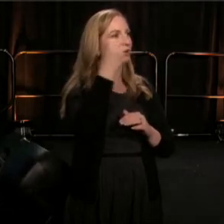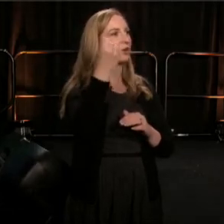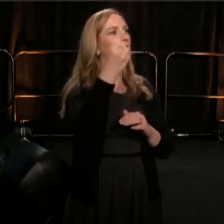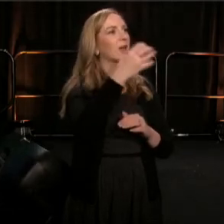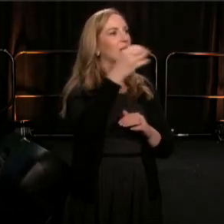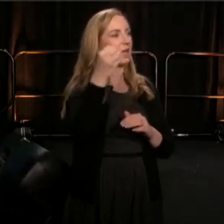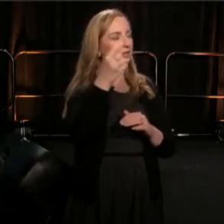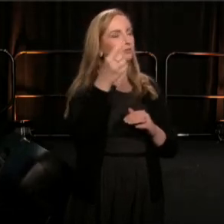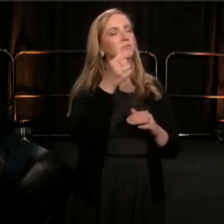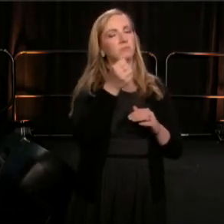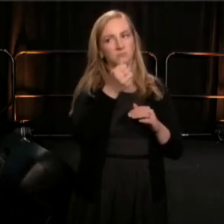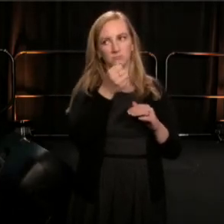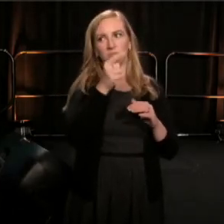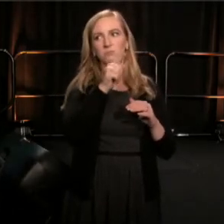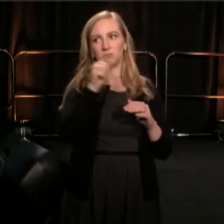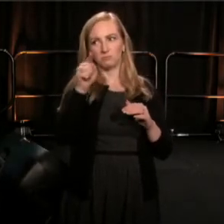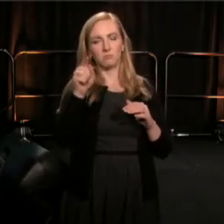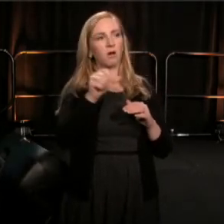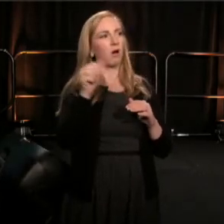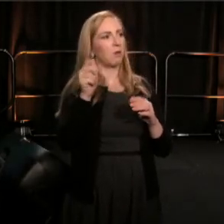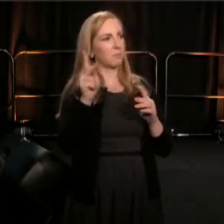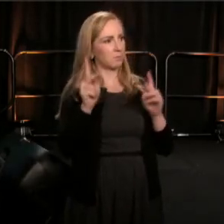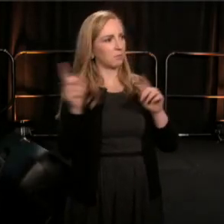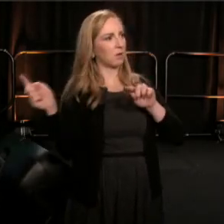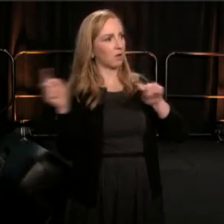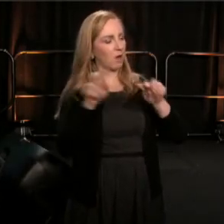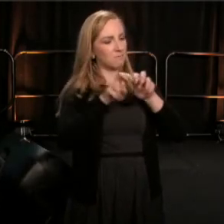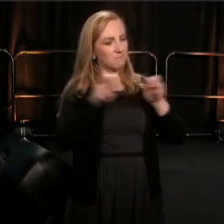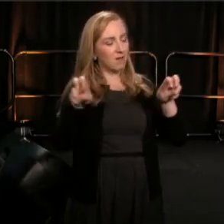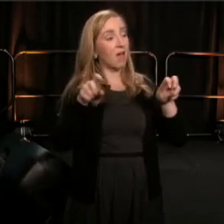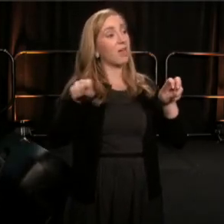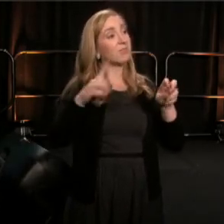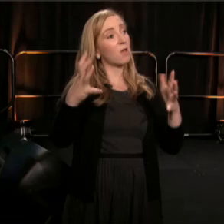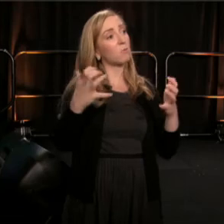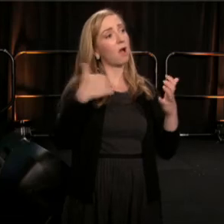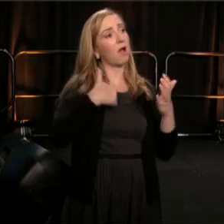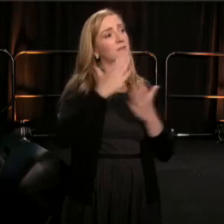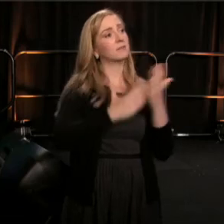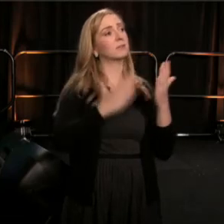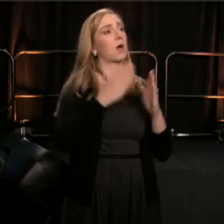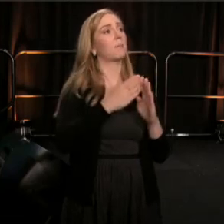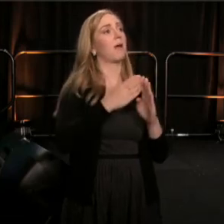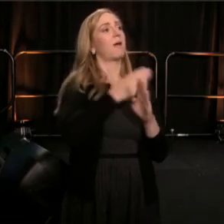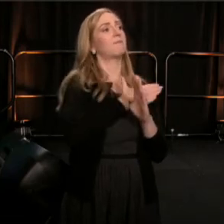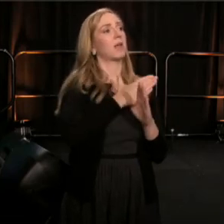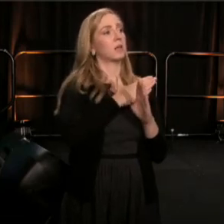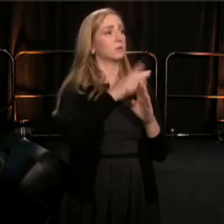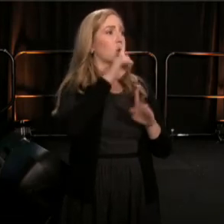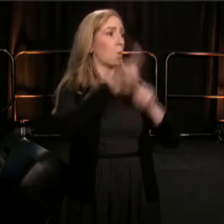And we know that, they would like to have some advanced questions for that session. If you have some questions, you'd like,